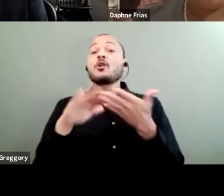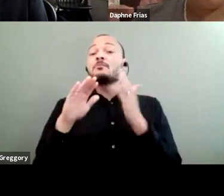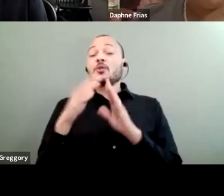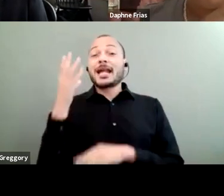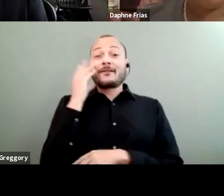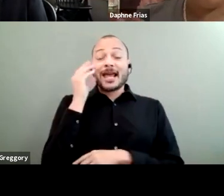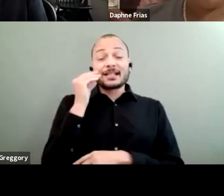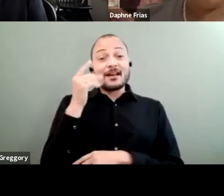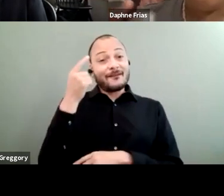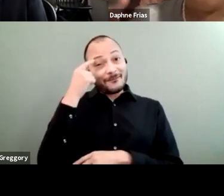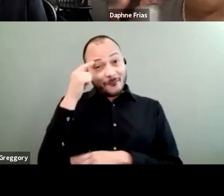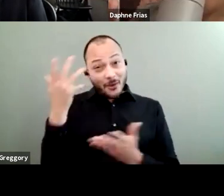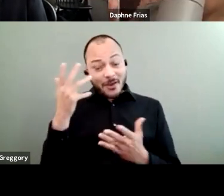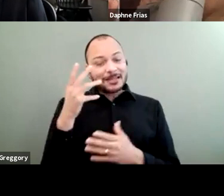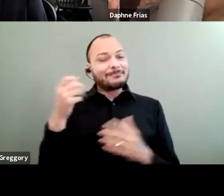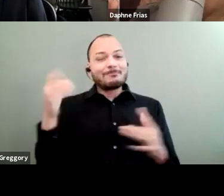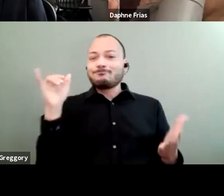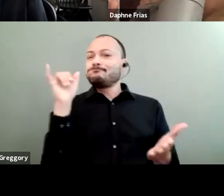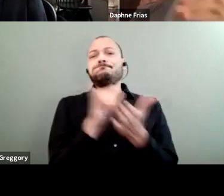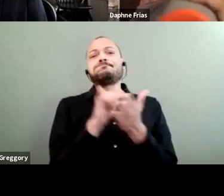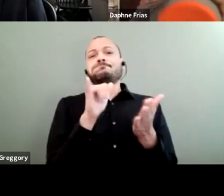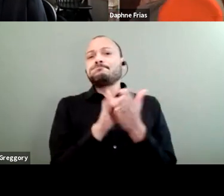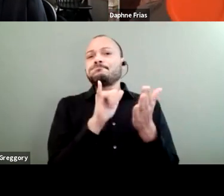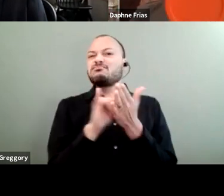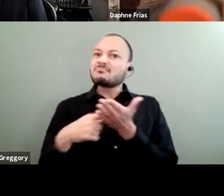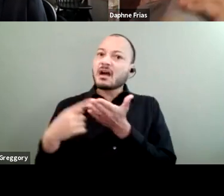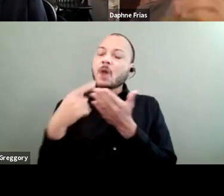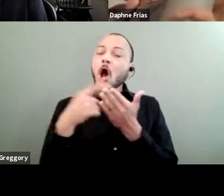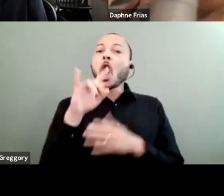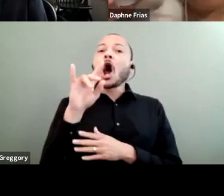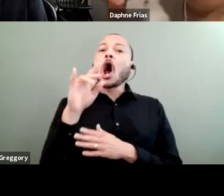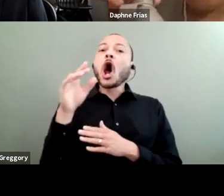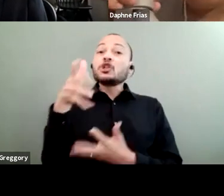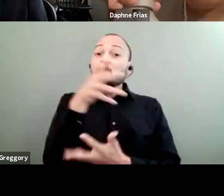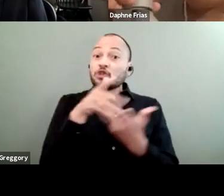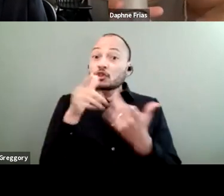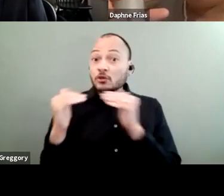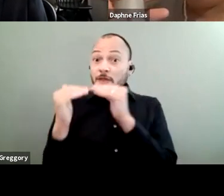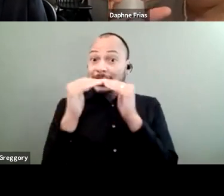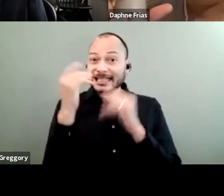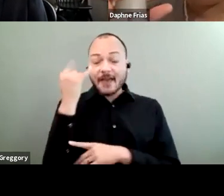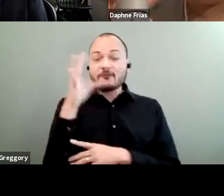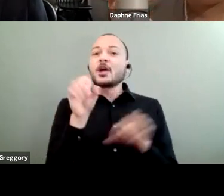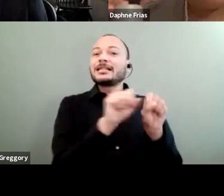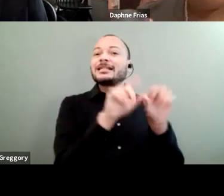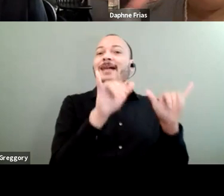it is impossible to talk about social justice, if we are systematically excluding 15% of the population